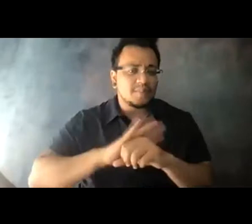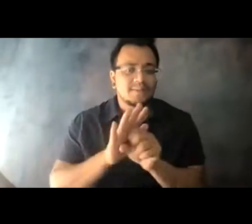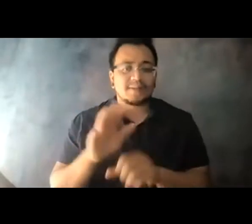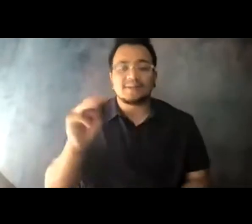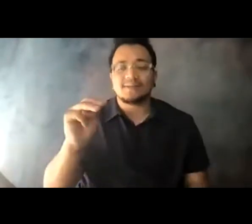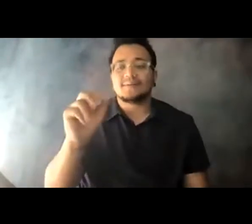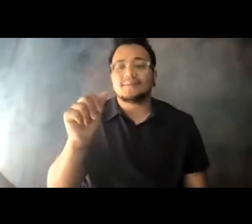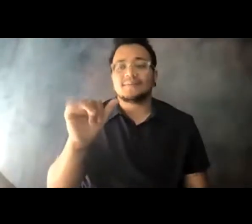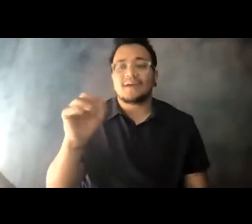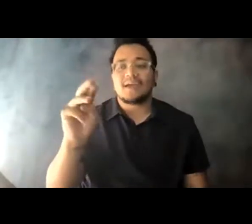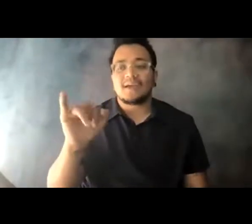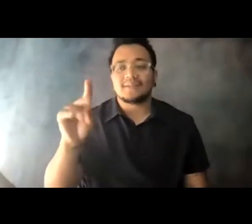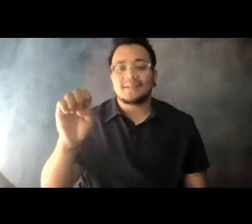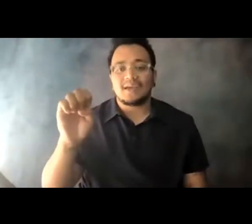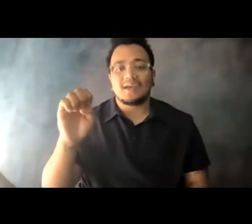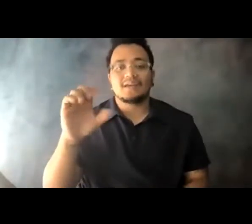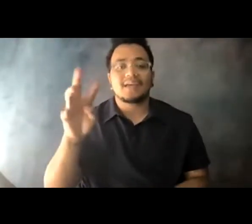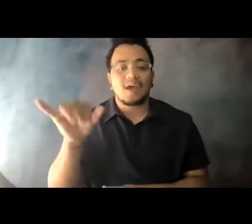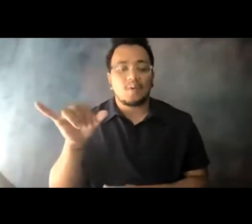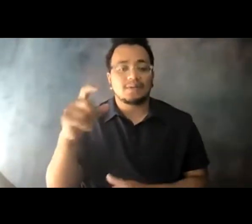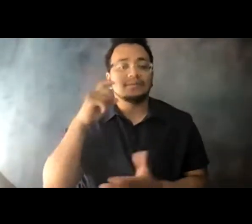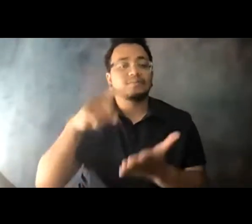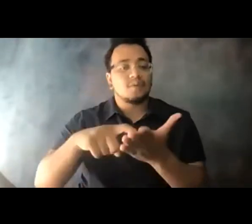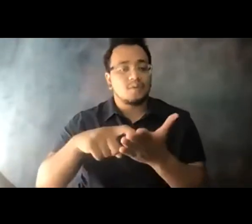continued to see improvement in their ridership.